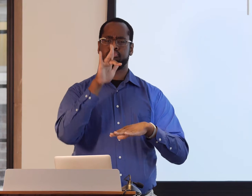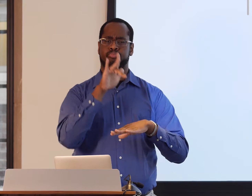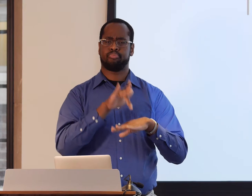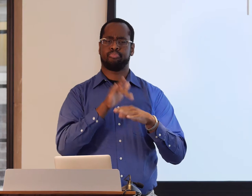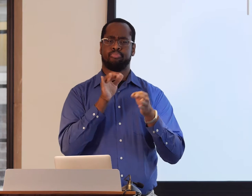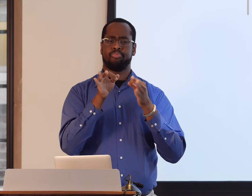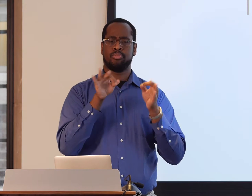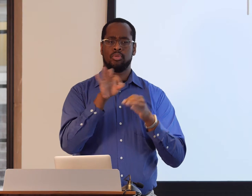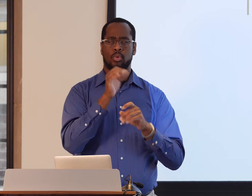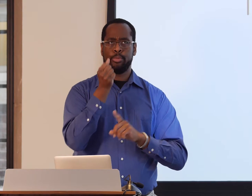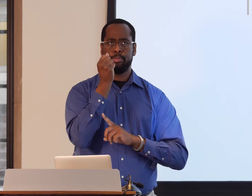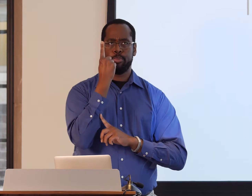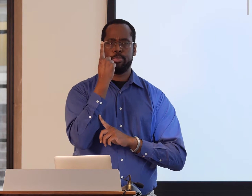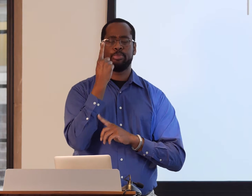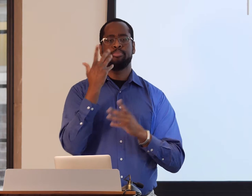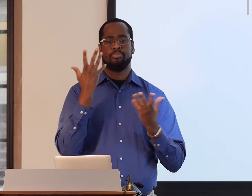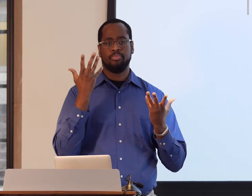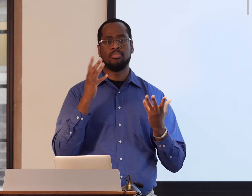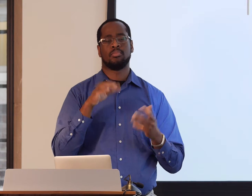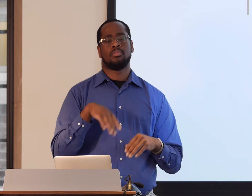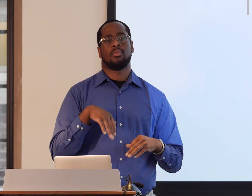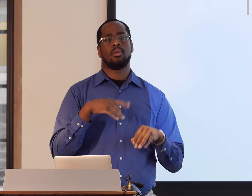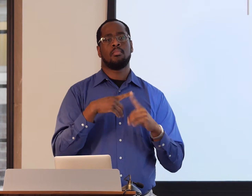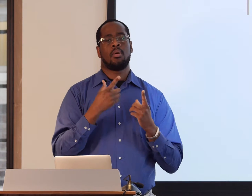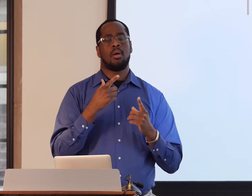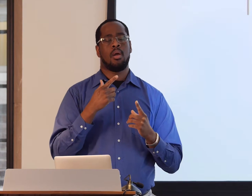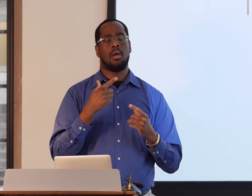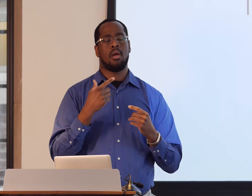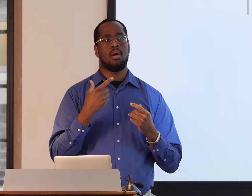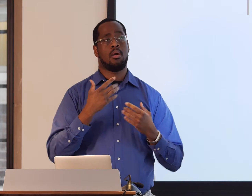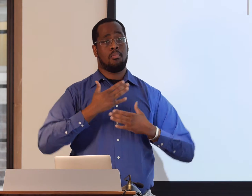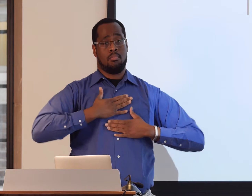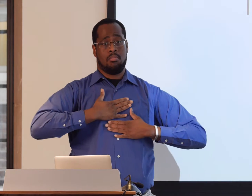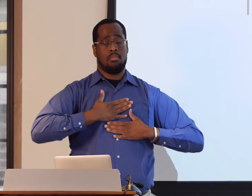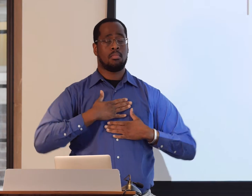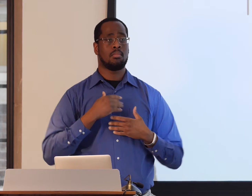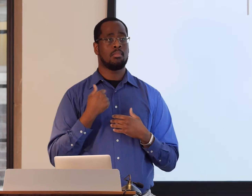Today I won't be focusing in depth on that topic, but I will be talking a little bit about that